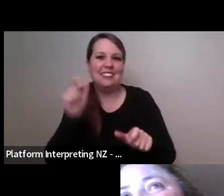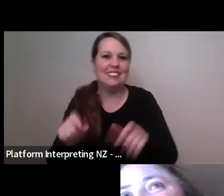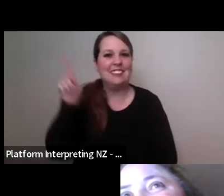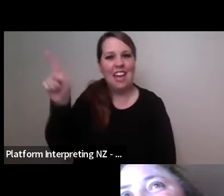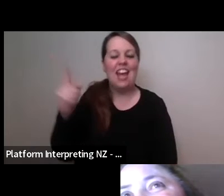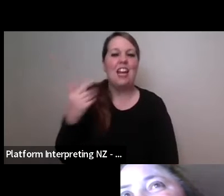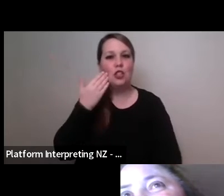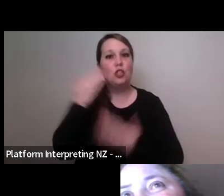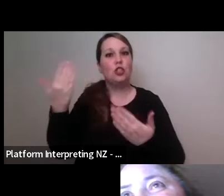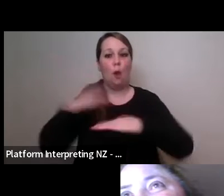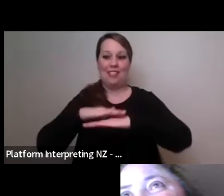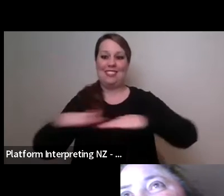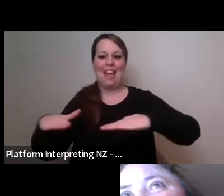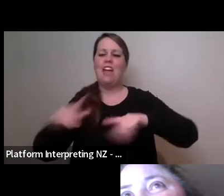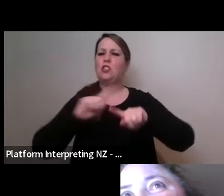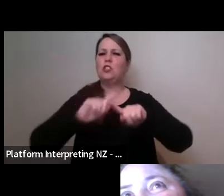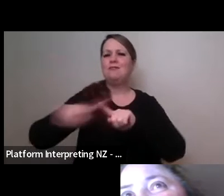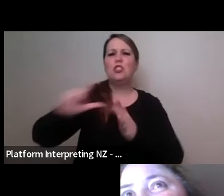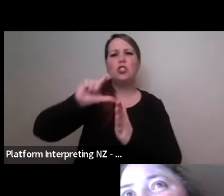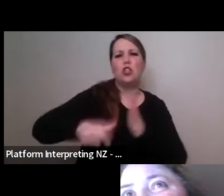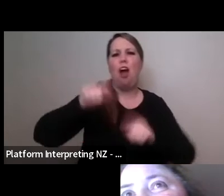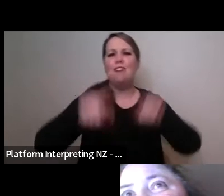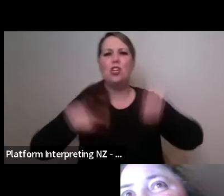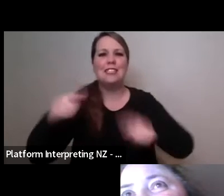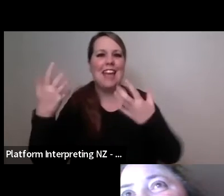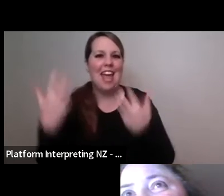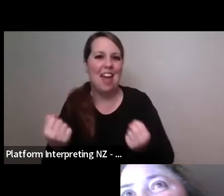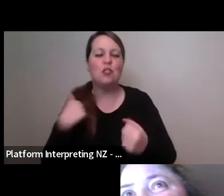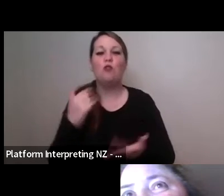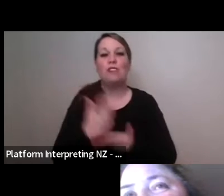so I'm really excited about that and that this is sort of planting the seed for change